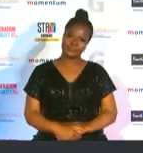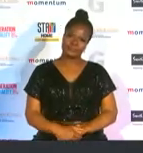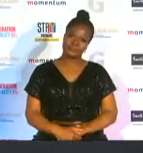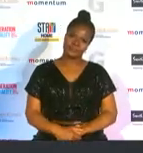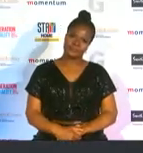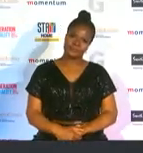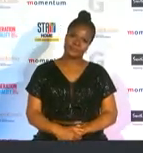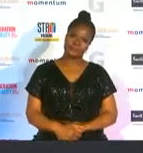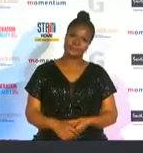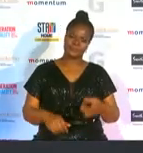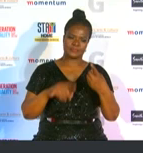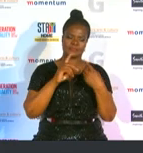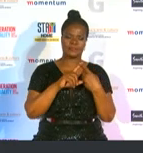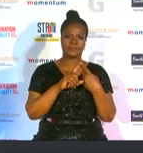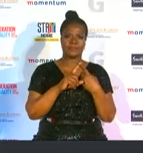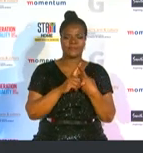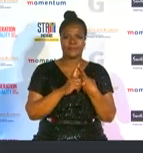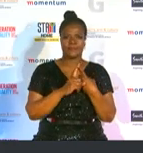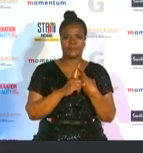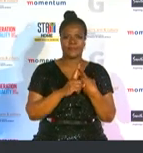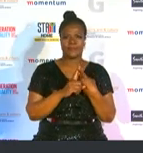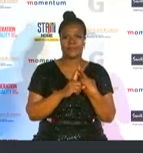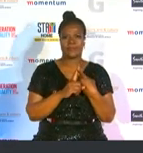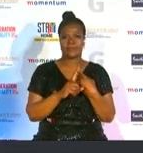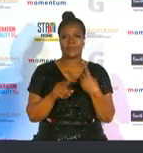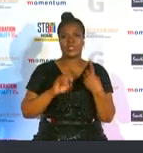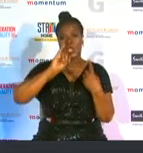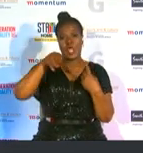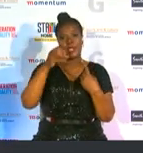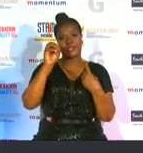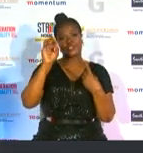joe prince the stillen sport premier league netball ambassador